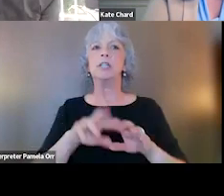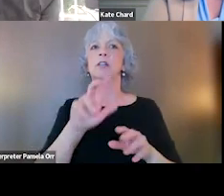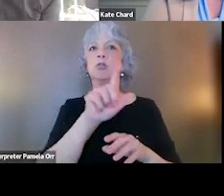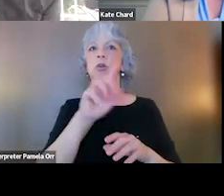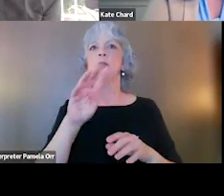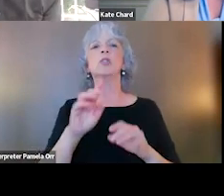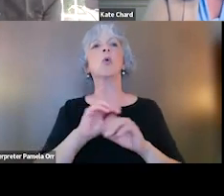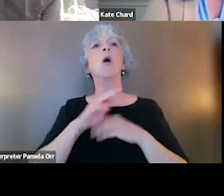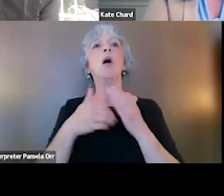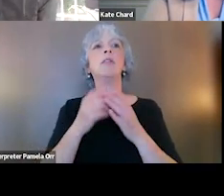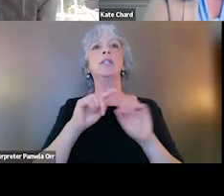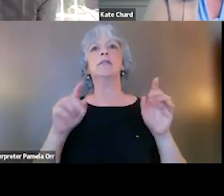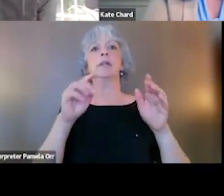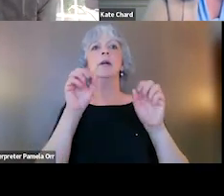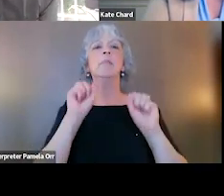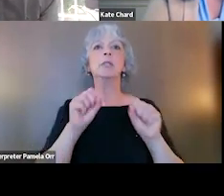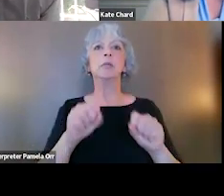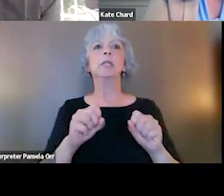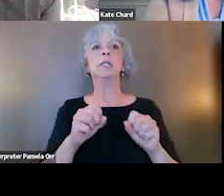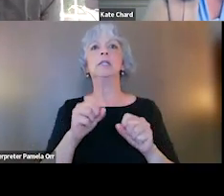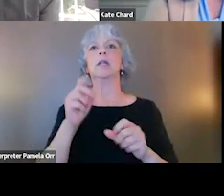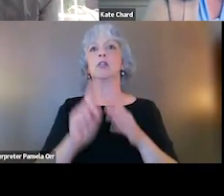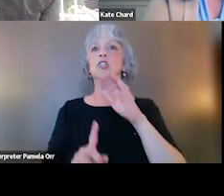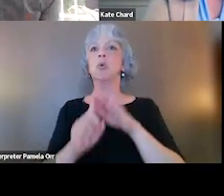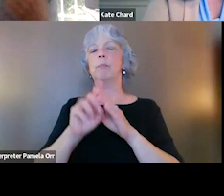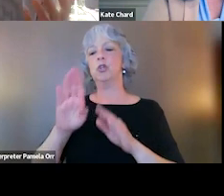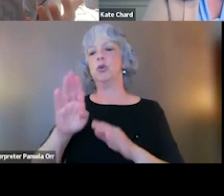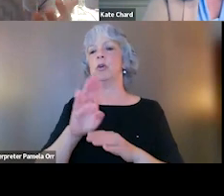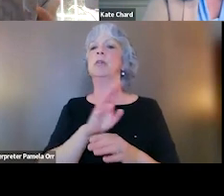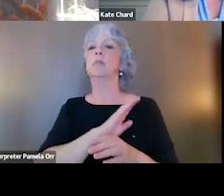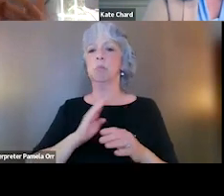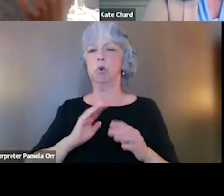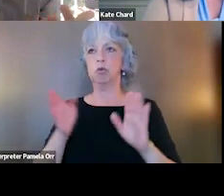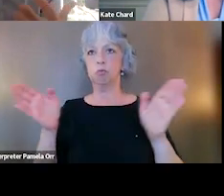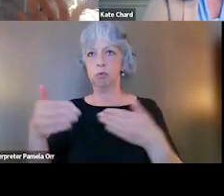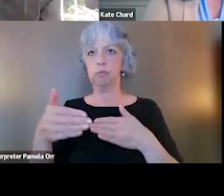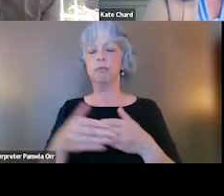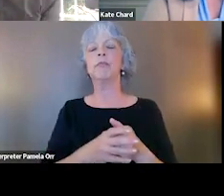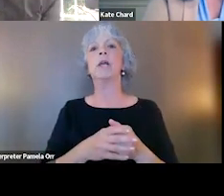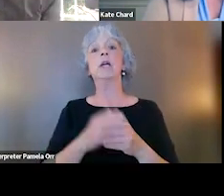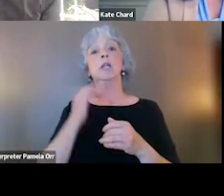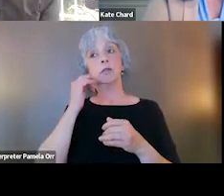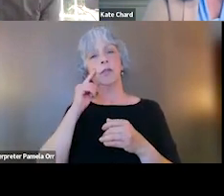of what might show up for any individual in your courtroom. So if you're thinking about giving person centered veteran centric care,